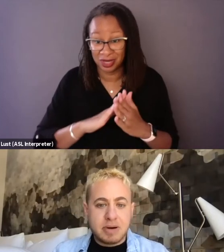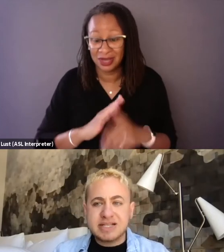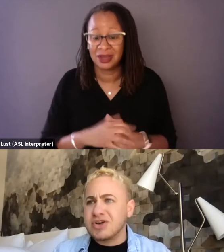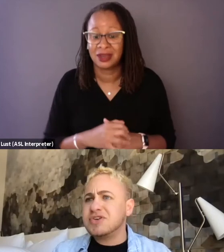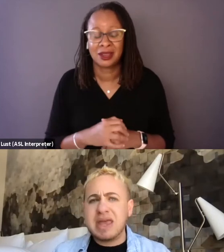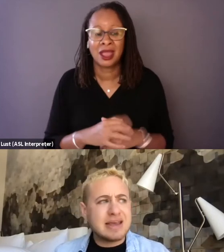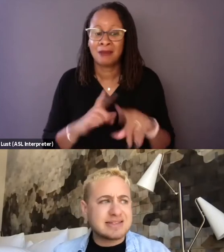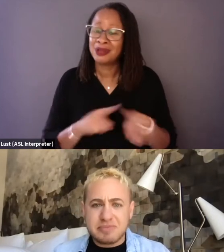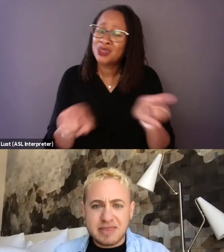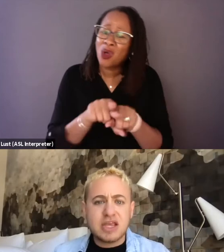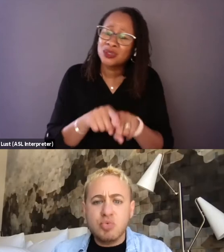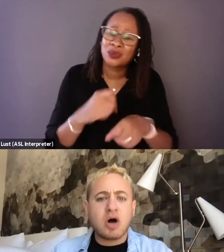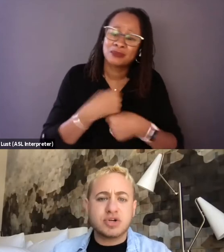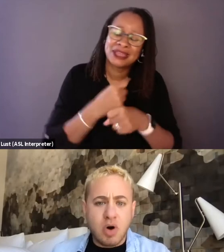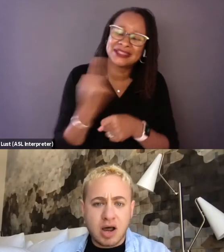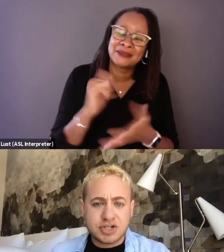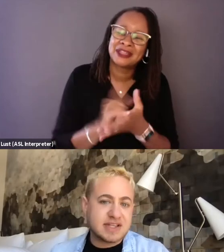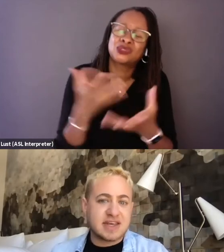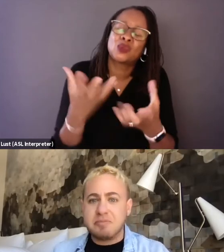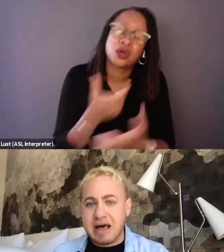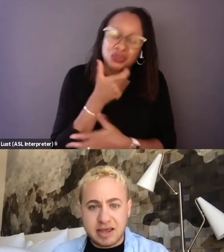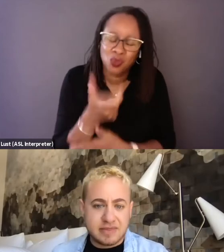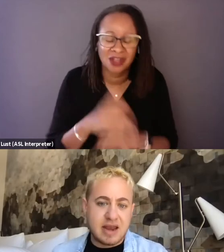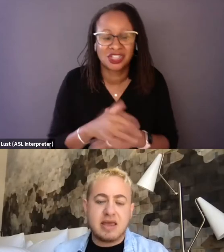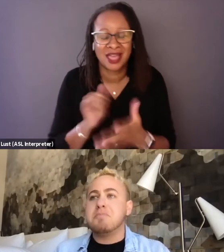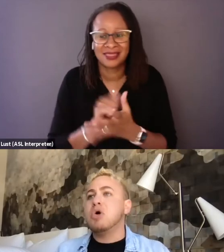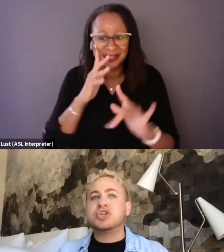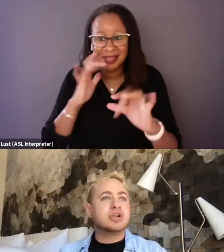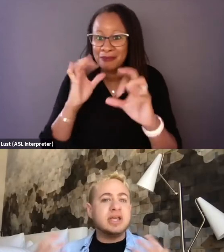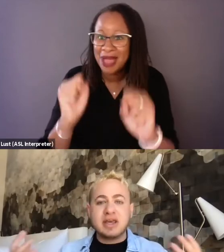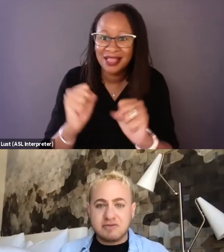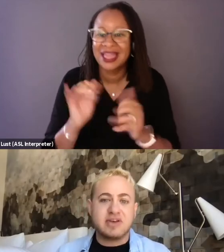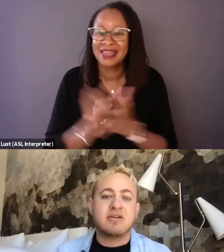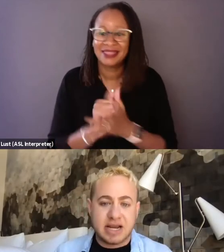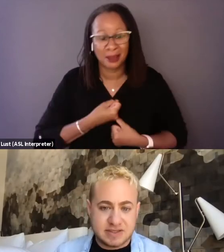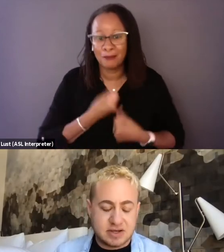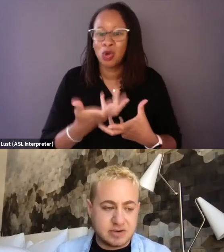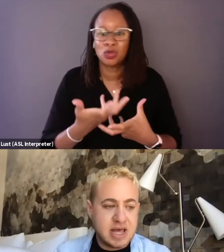but it's also making something that you want to watch that's compelling, that emotionally invigorates you.